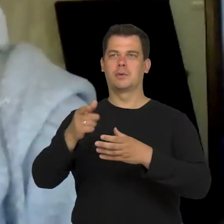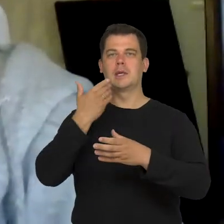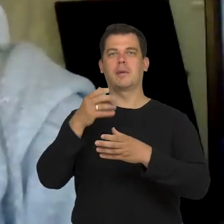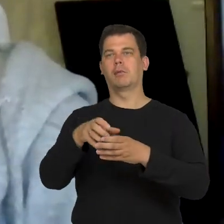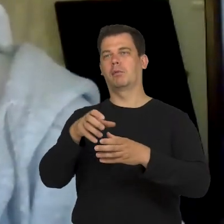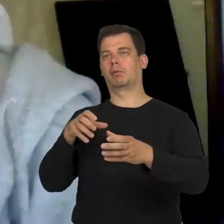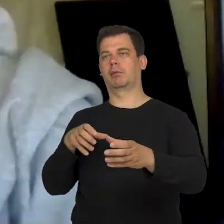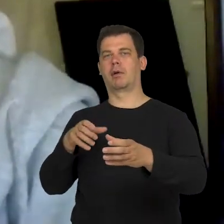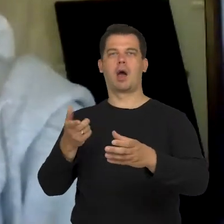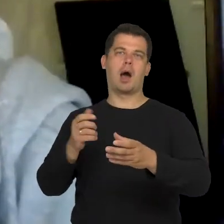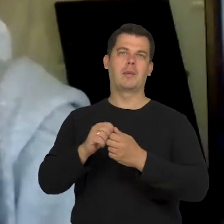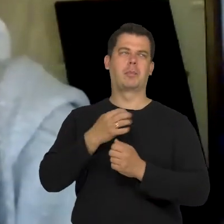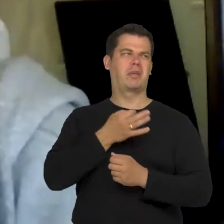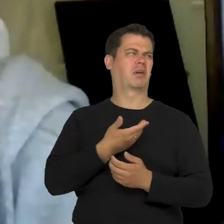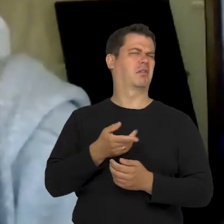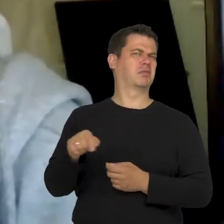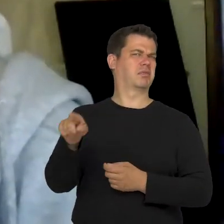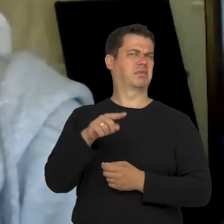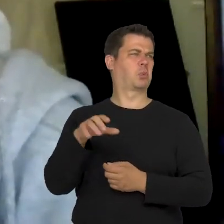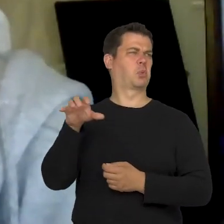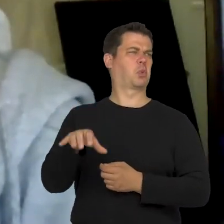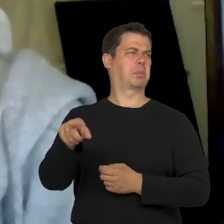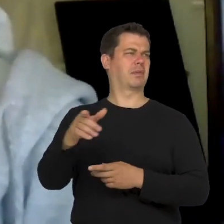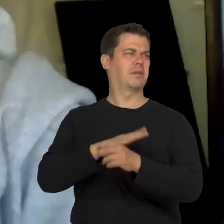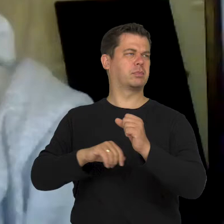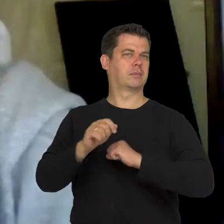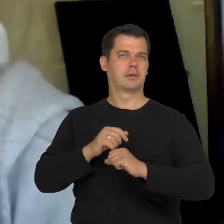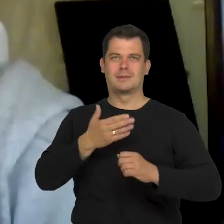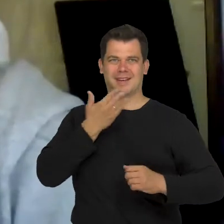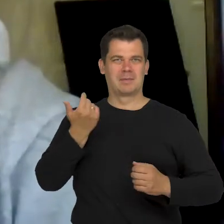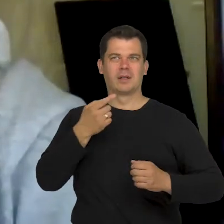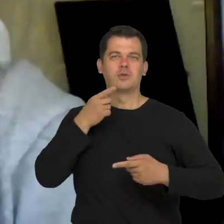My daugter, Kalinka, is a member of this community.